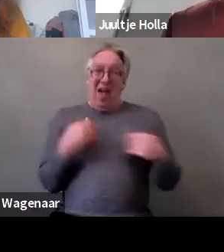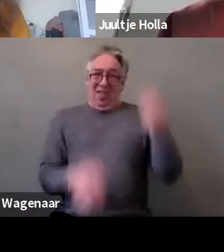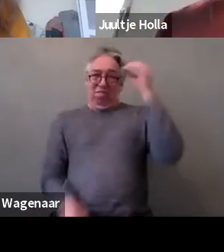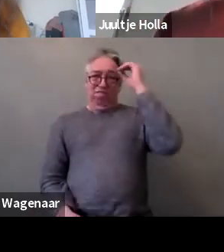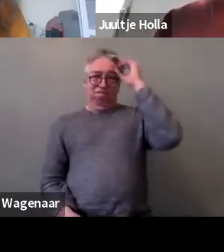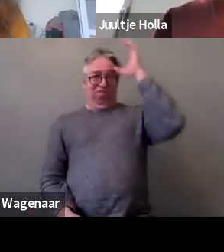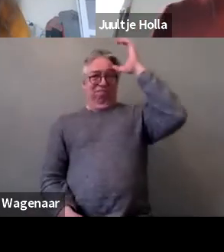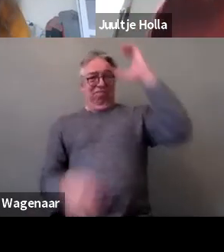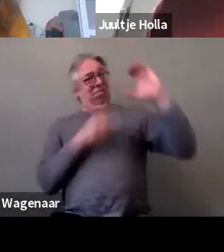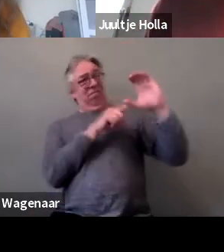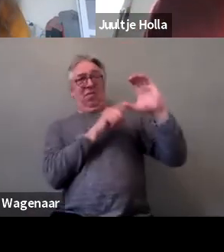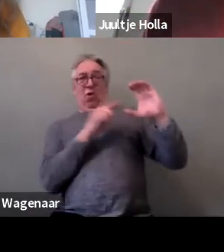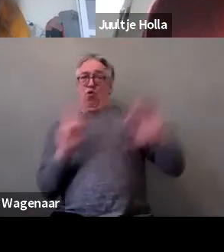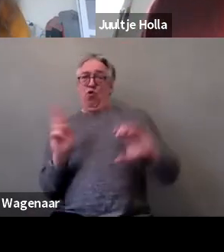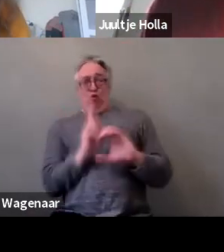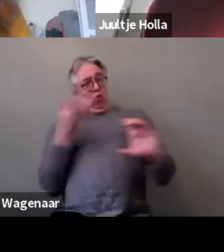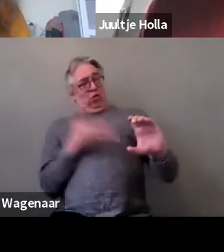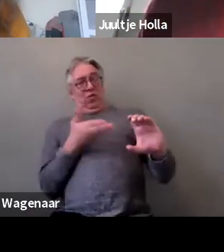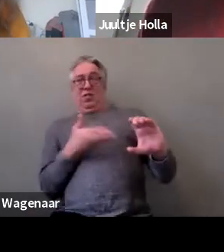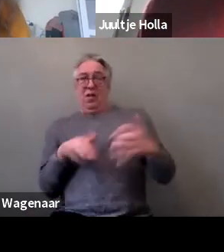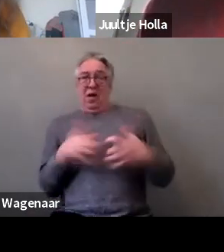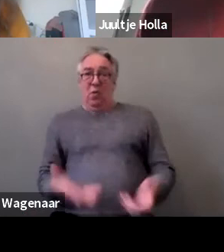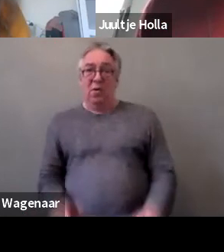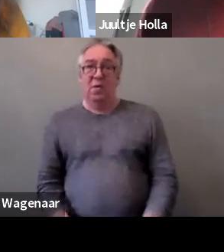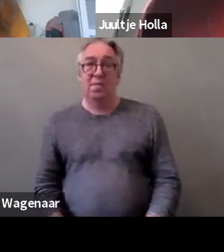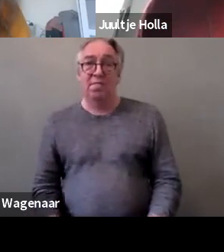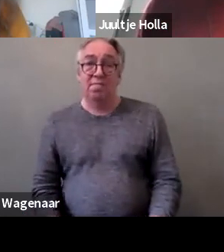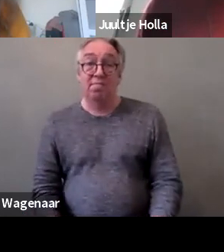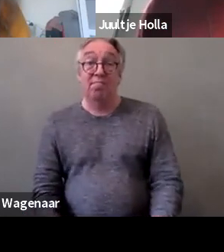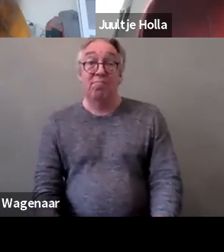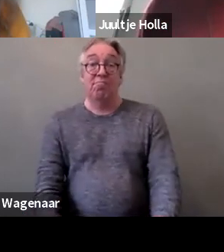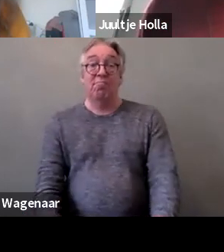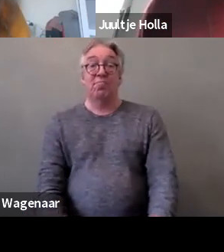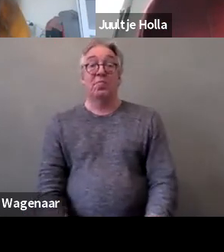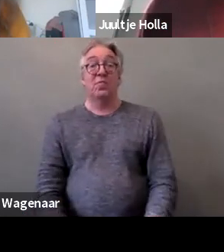so how can we already make use of it to bring tangible changes